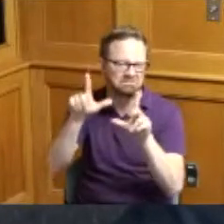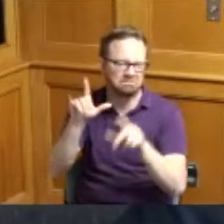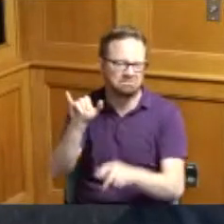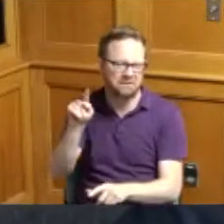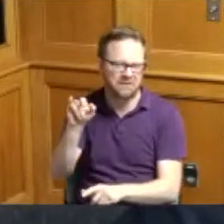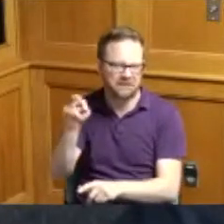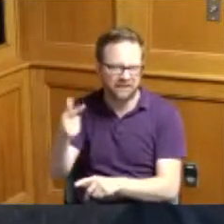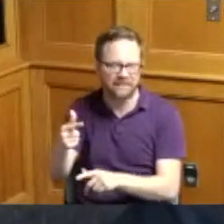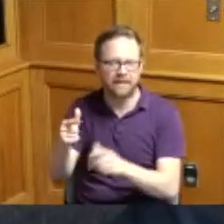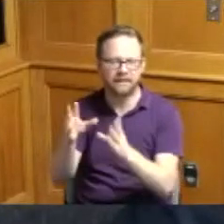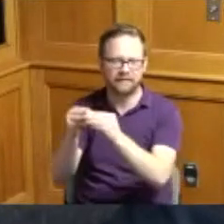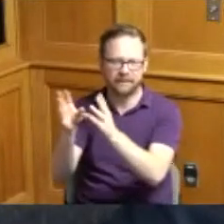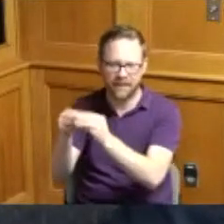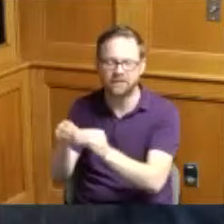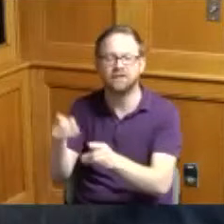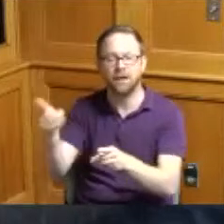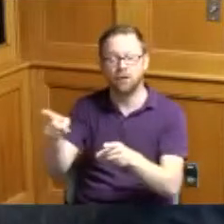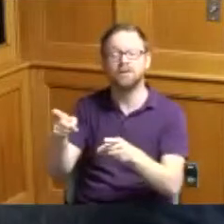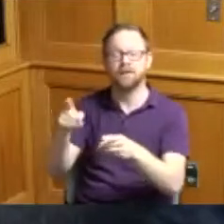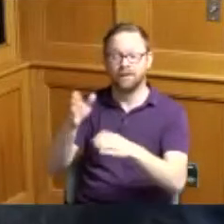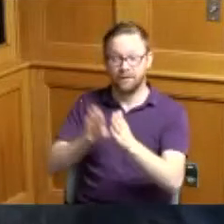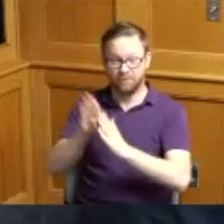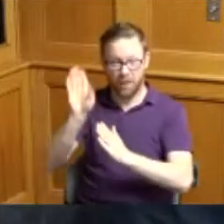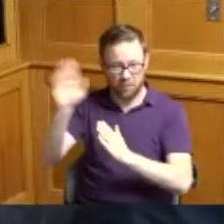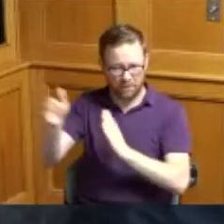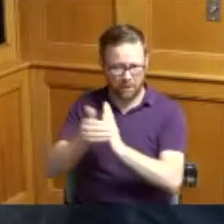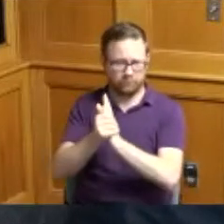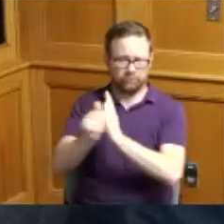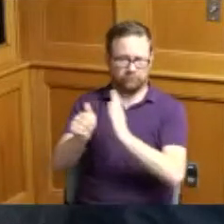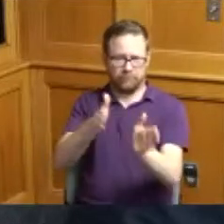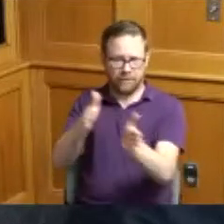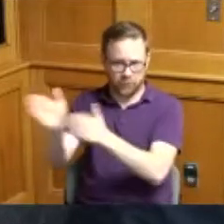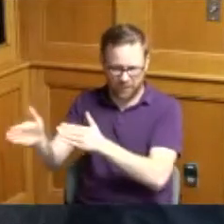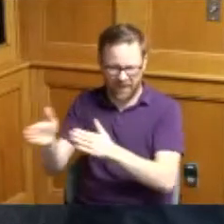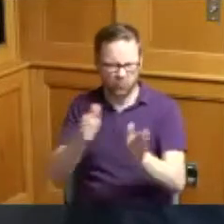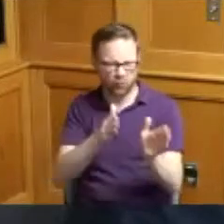they're doing a master plan a strategic plan and they were talking a lot about the facilities but